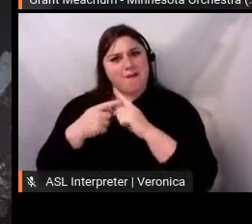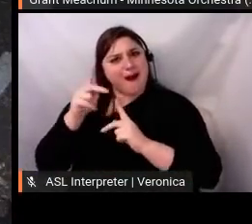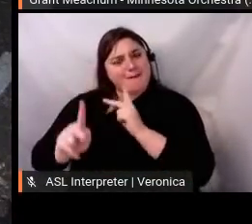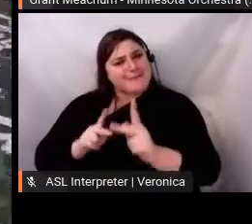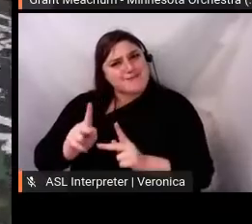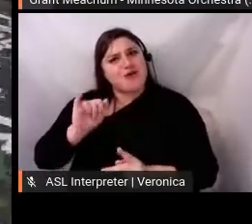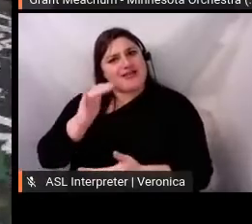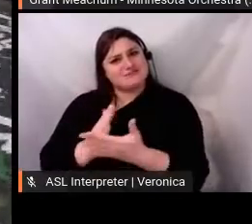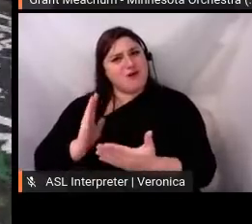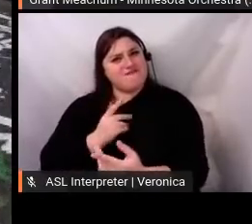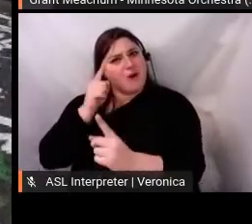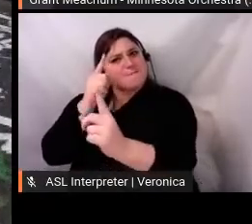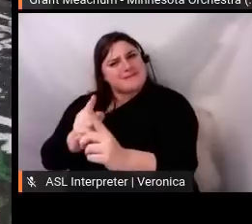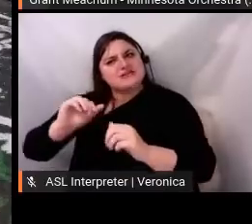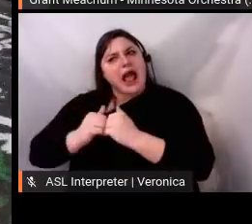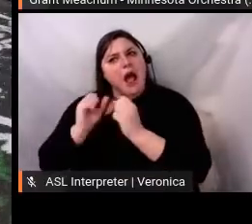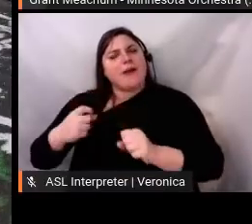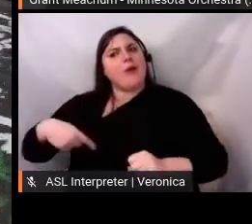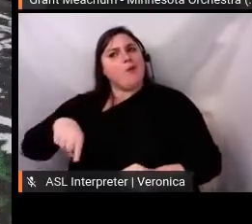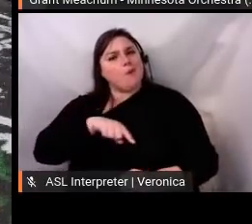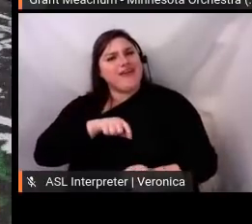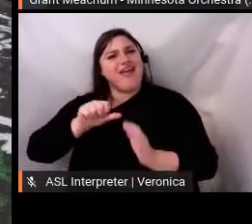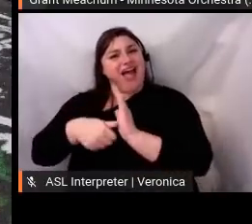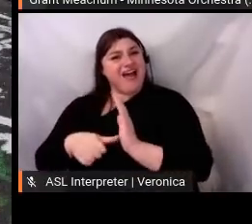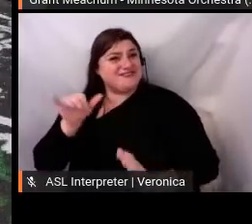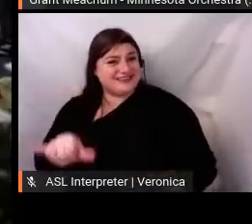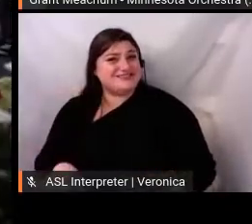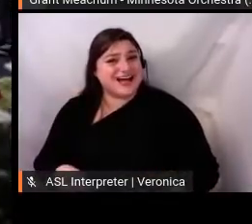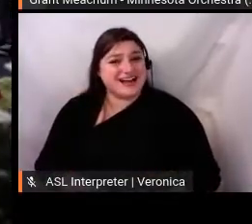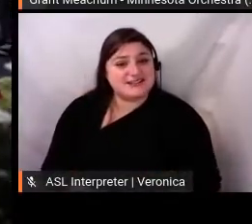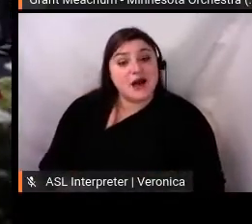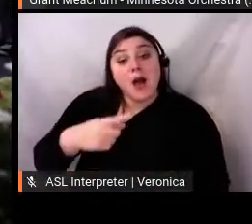In the immediacy of the moment, our musicians offered a somber musical